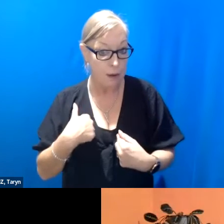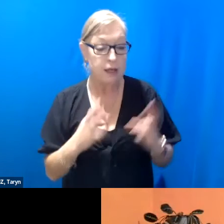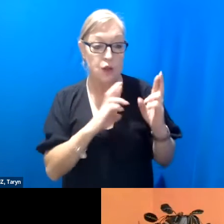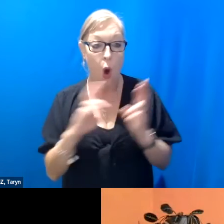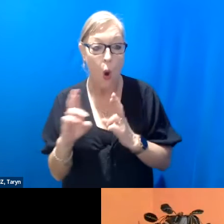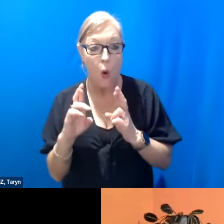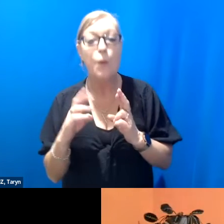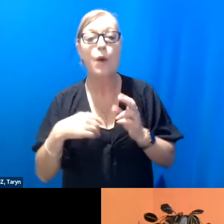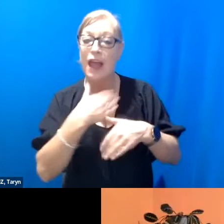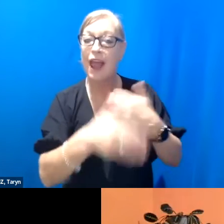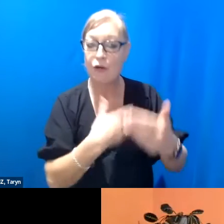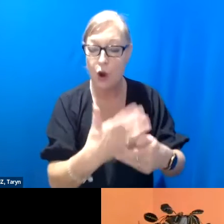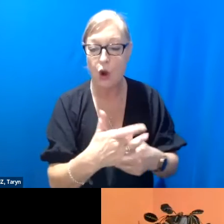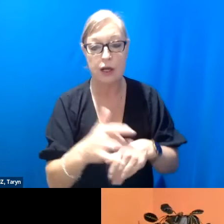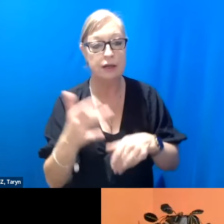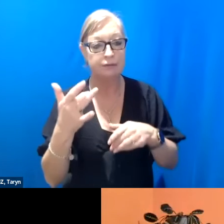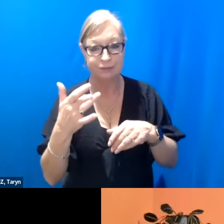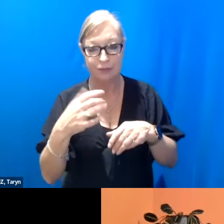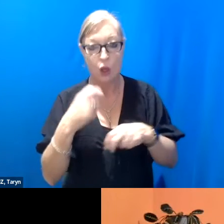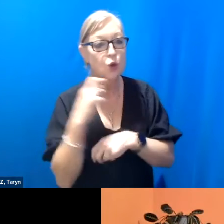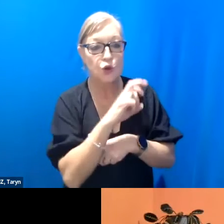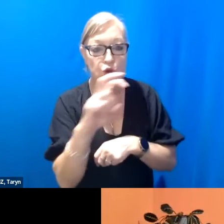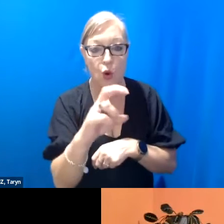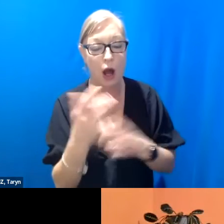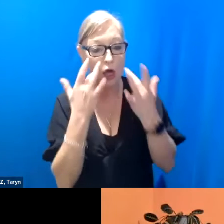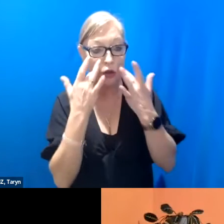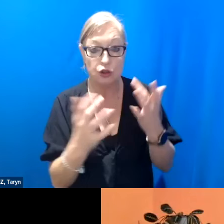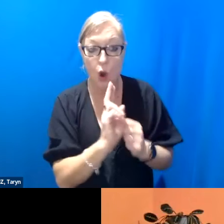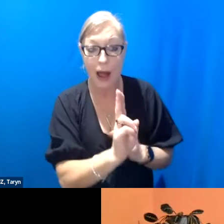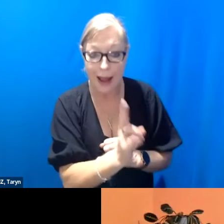There's a hope that we will tour it again next year, there's a plan to tour it next year, and